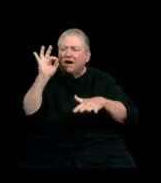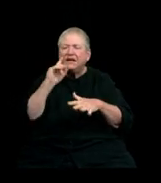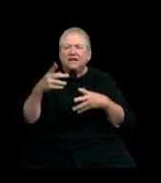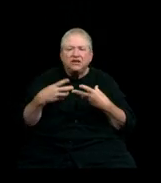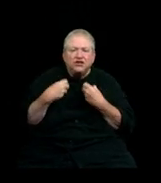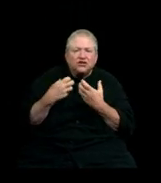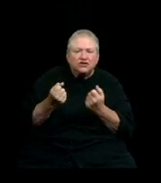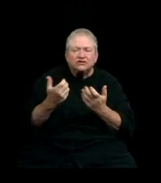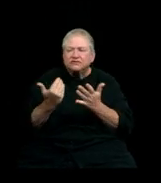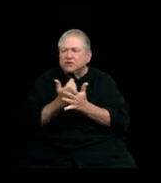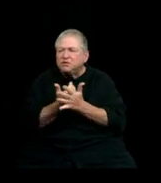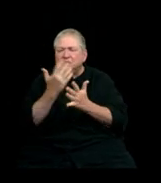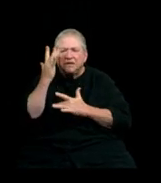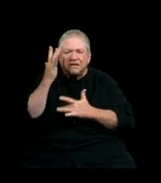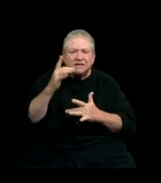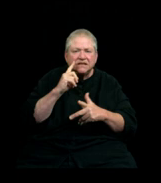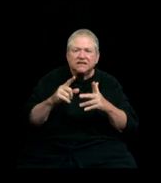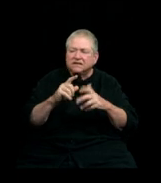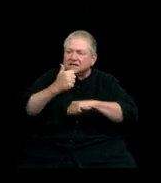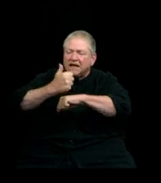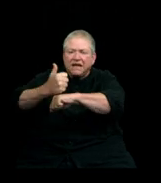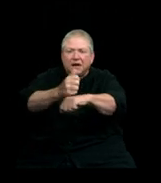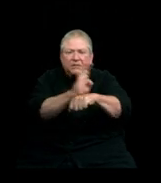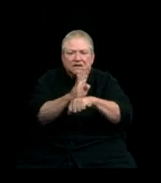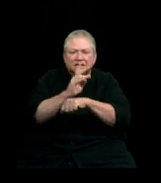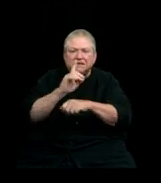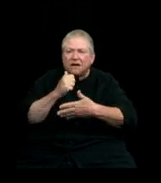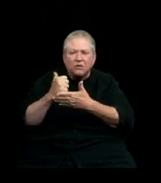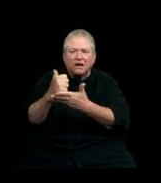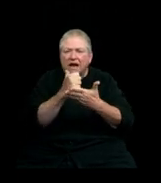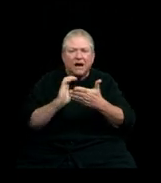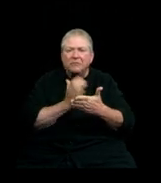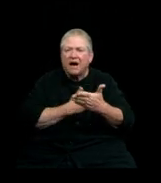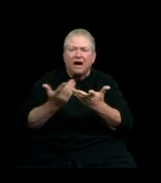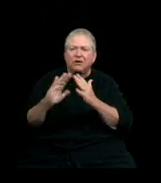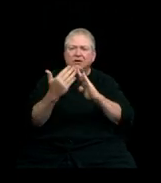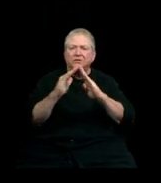to building businesses that can make sure that we can help our communities keep moving up.